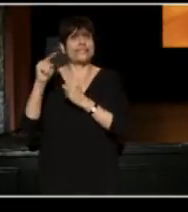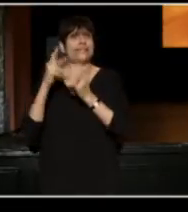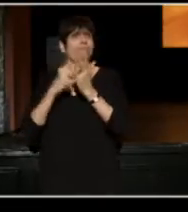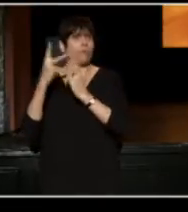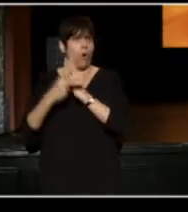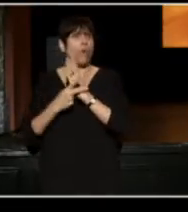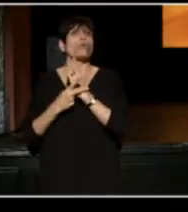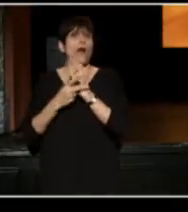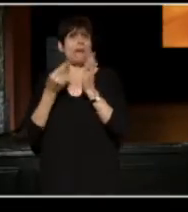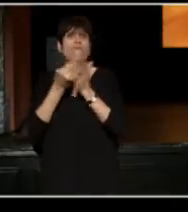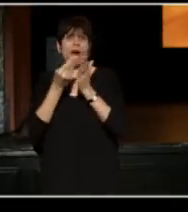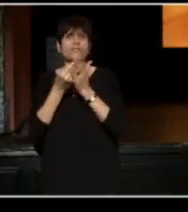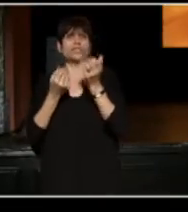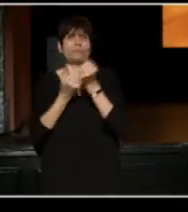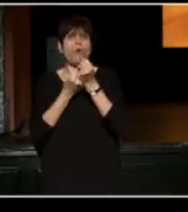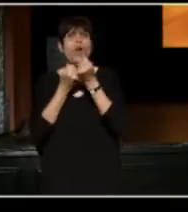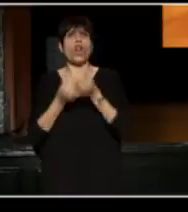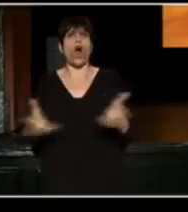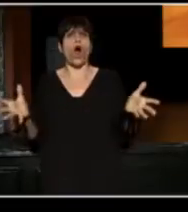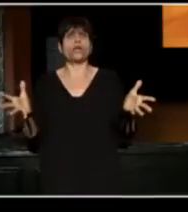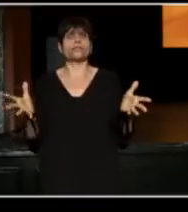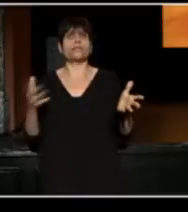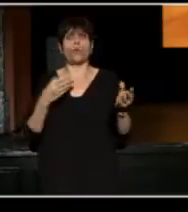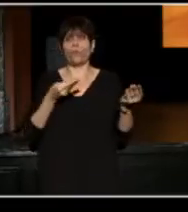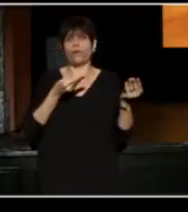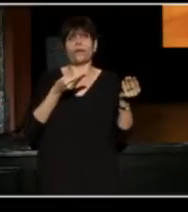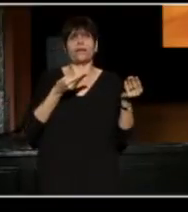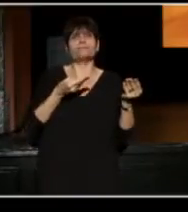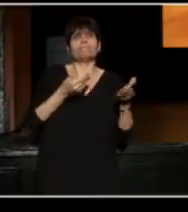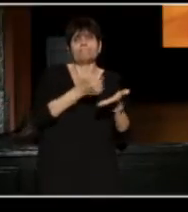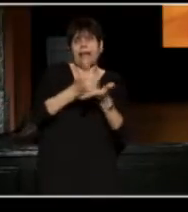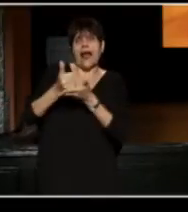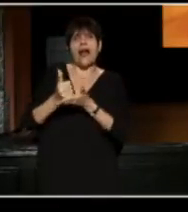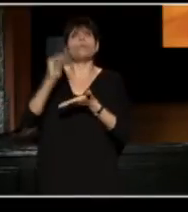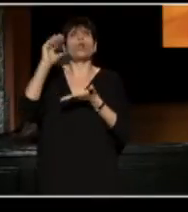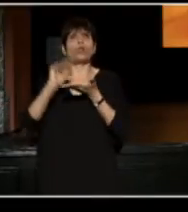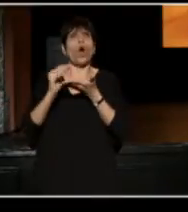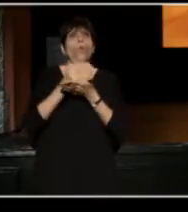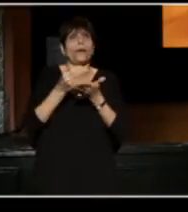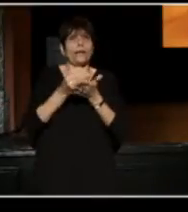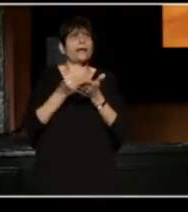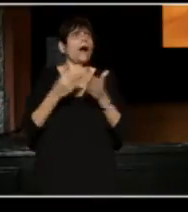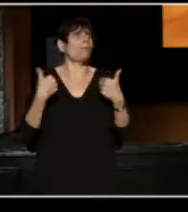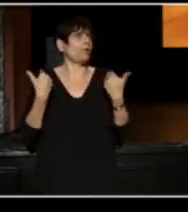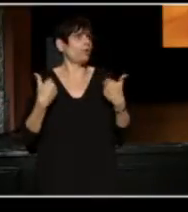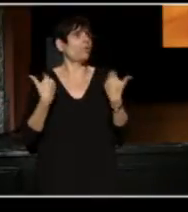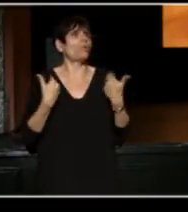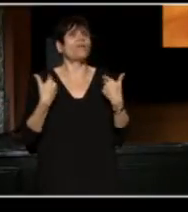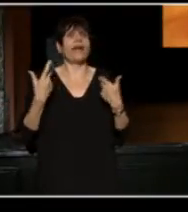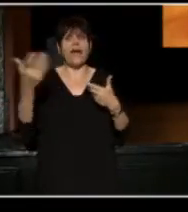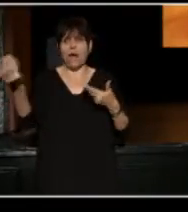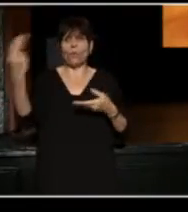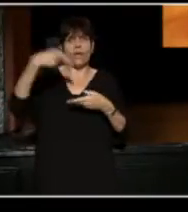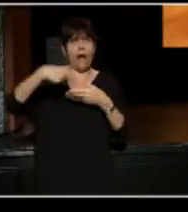where we employed very, very low income youth. We employed them over the course of summer to write and produce their own plays,